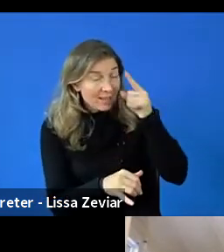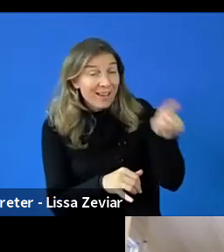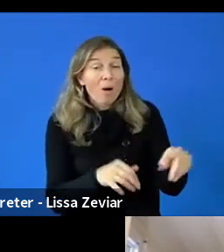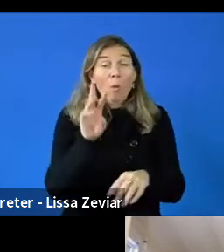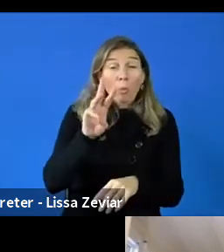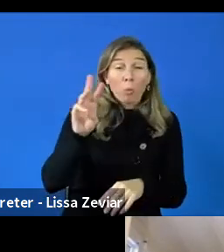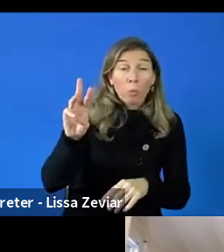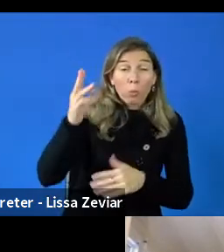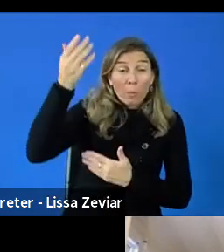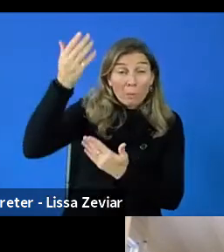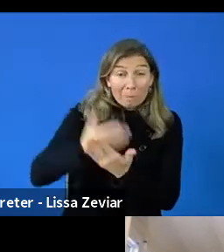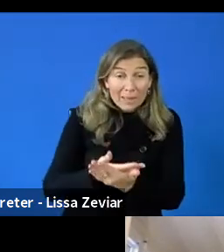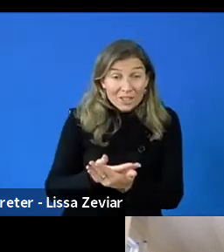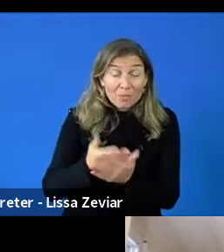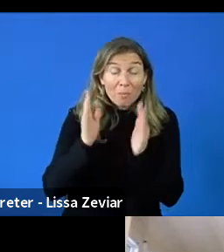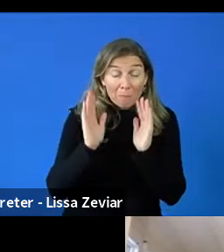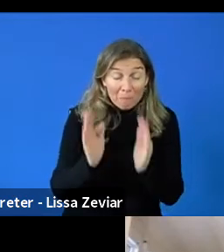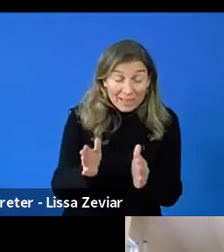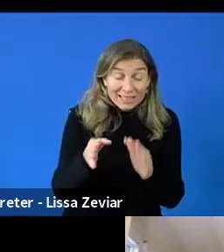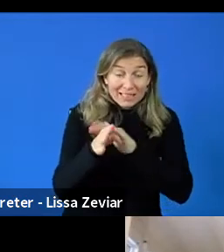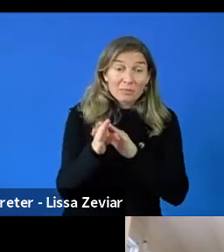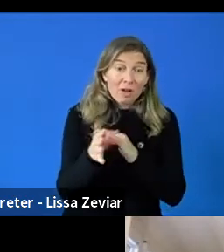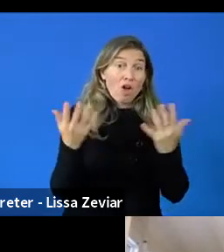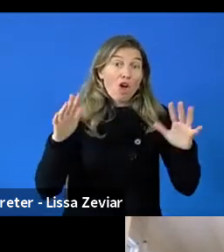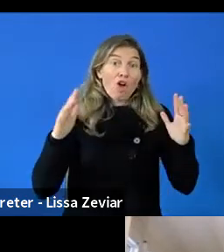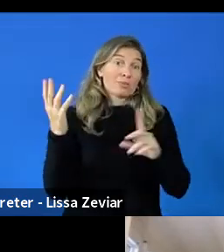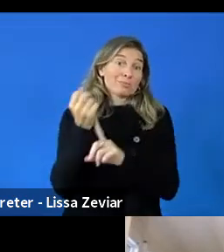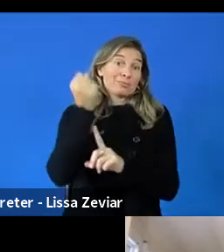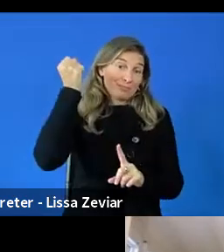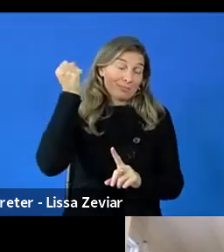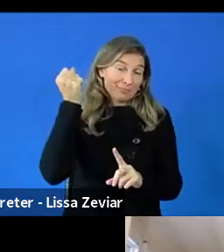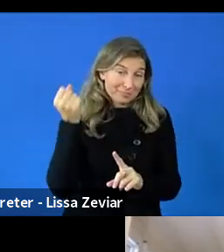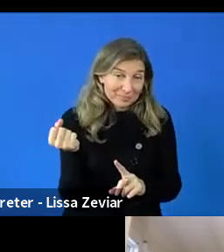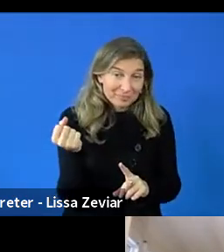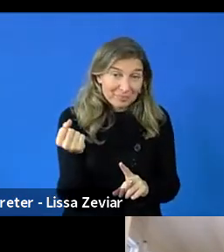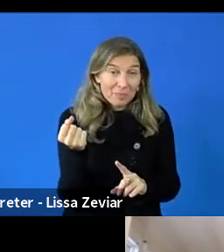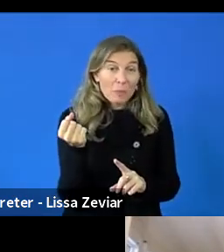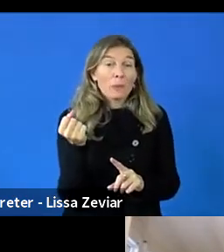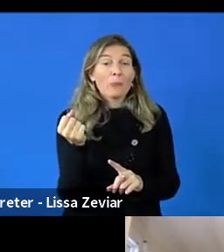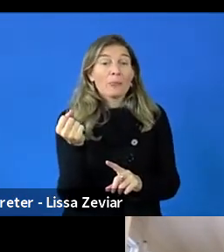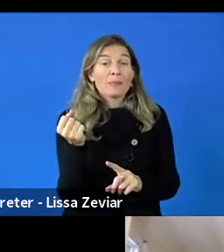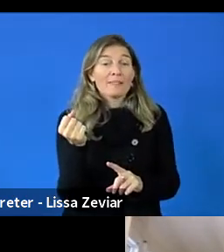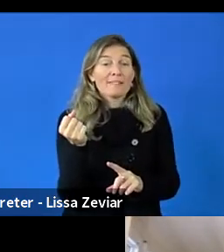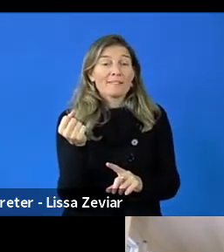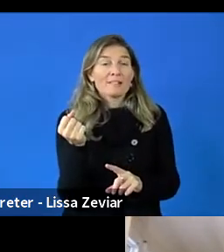I think we have conquered a lot. But you work on the amazing thing